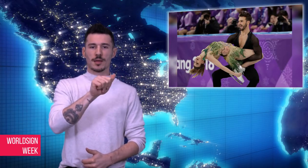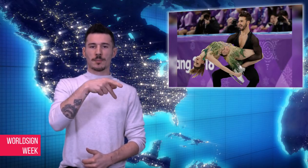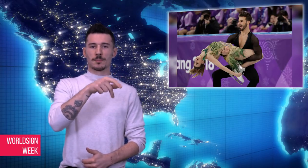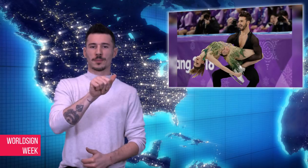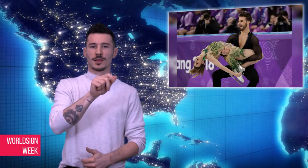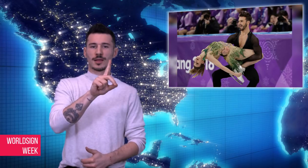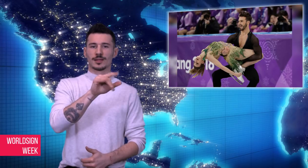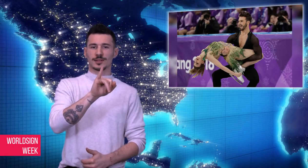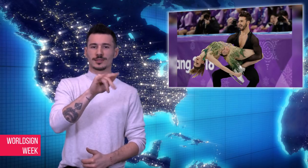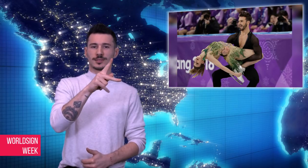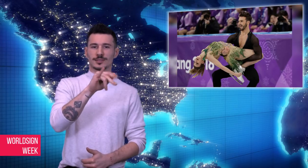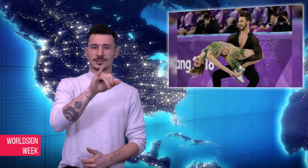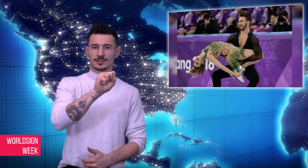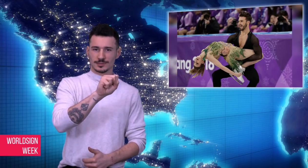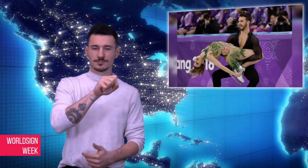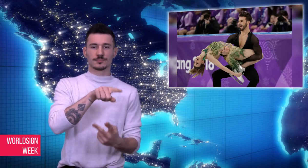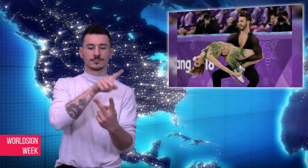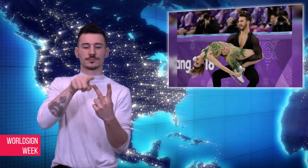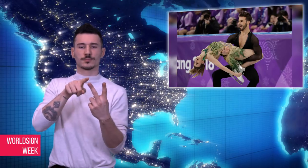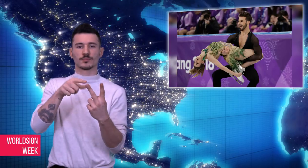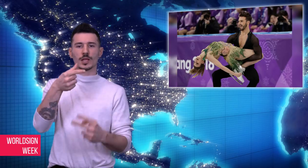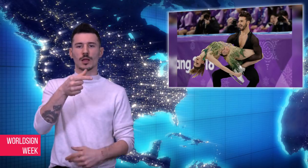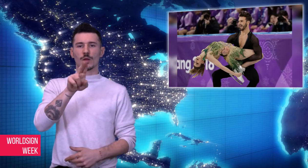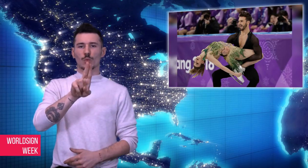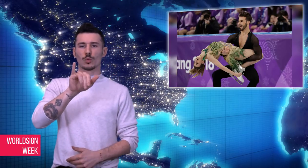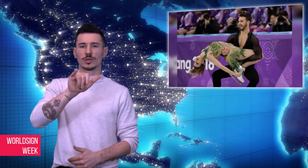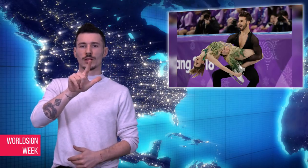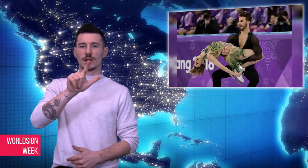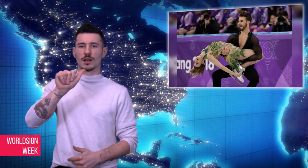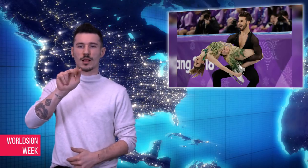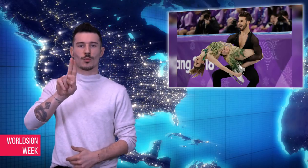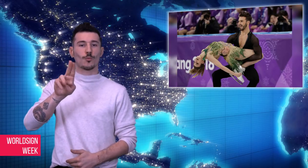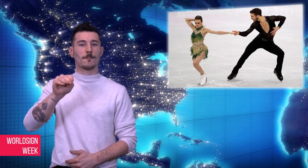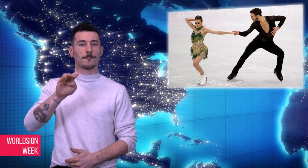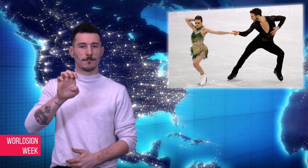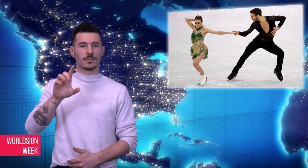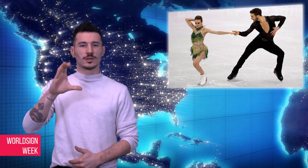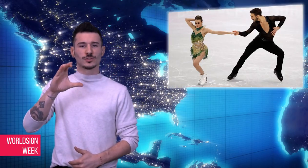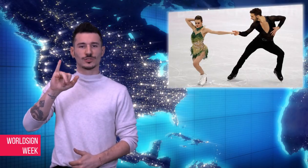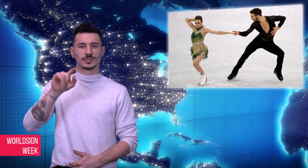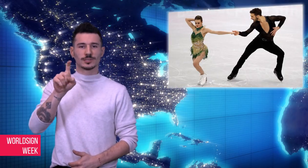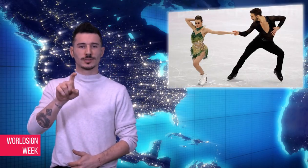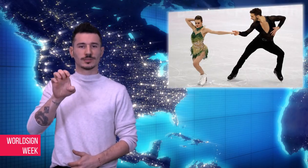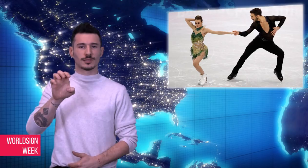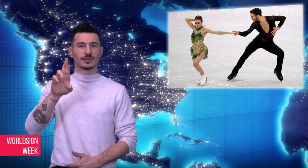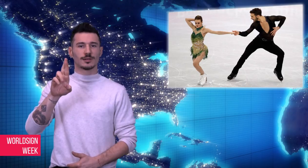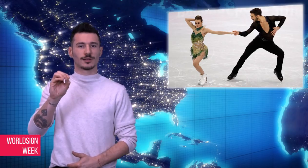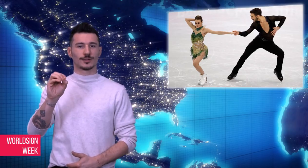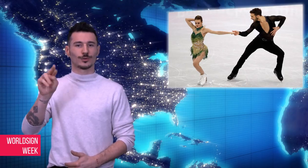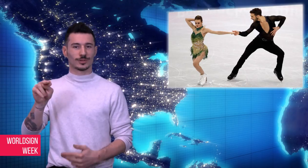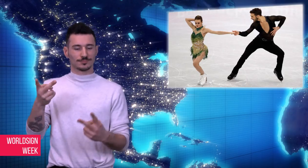Gabriella Papadakis and Guillaume Cizeron,